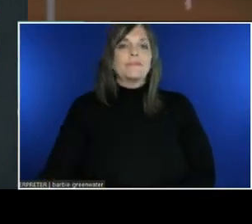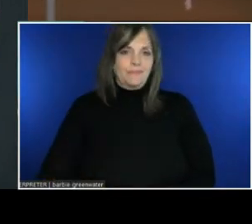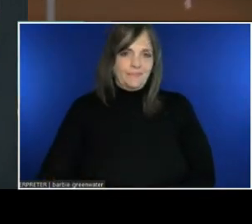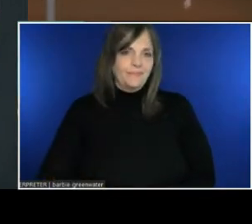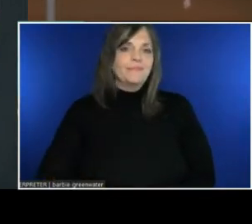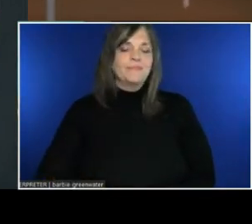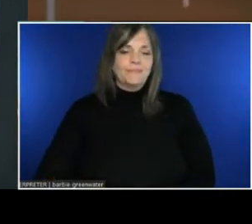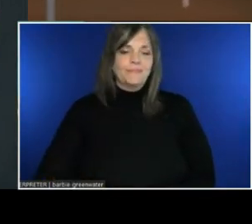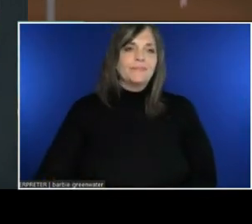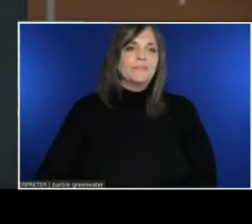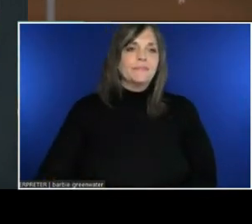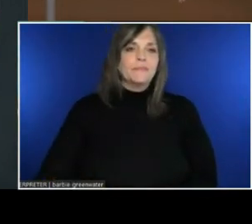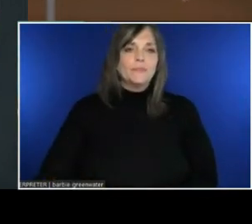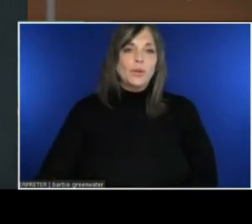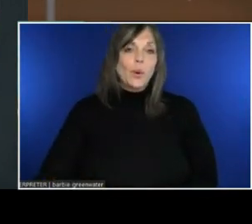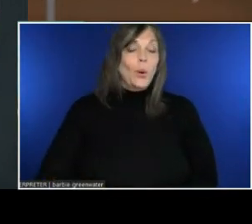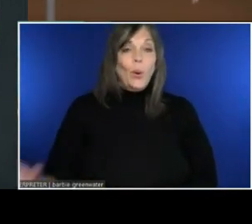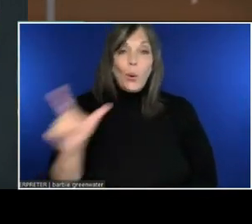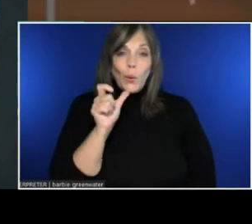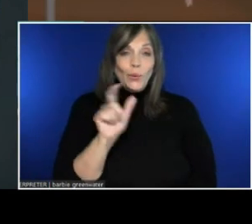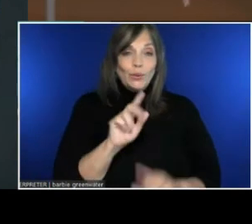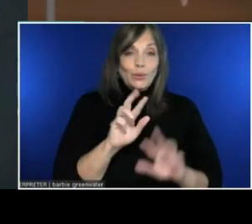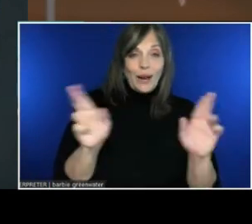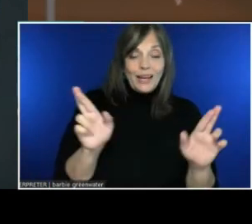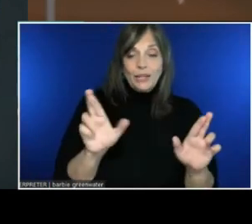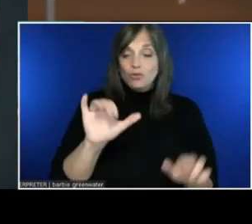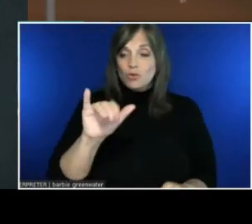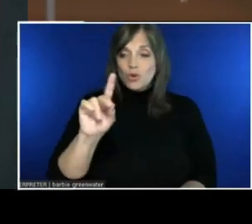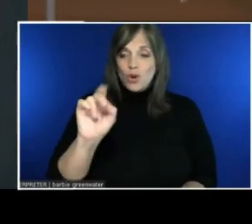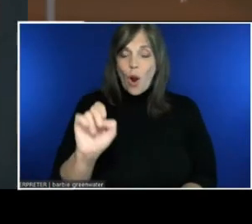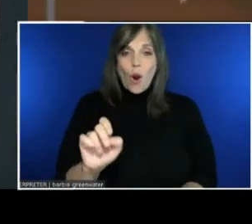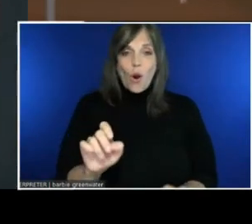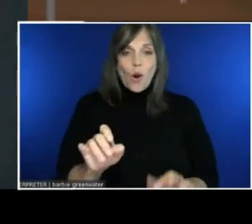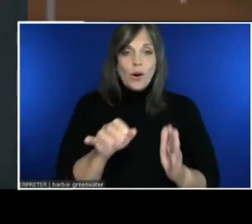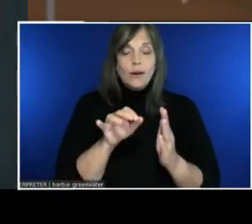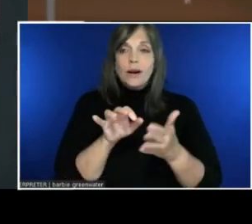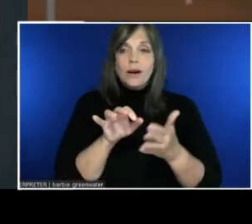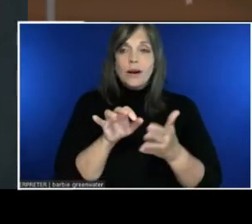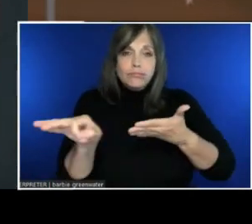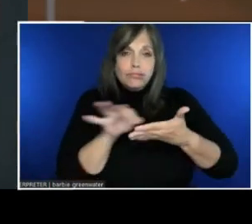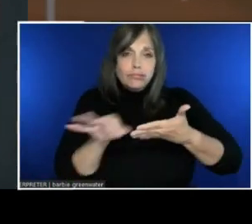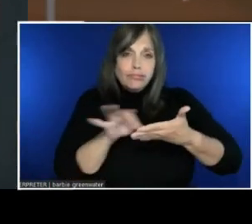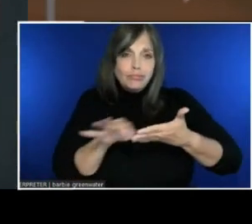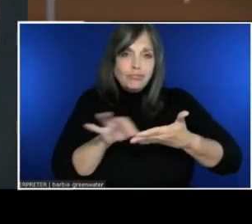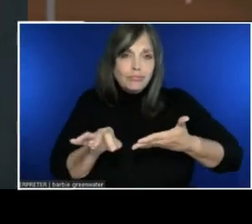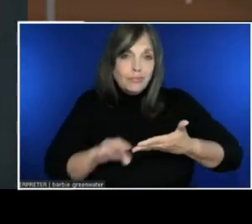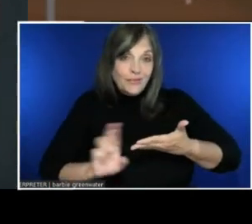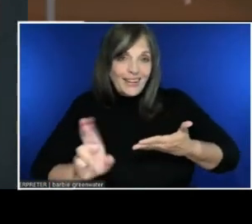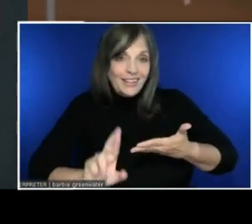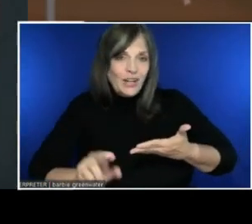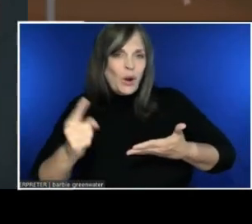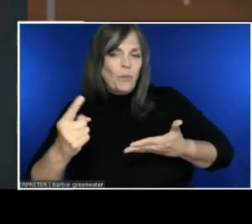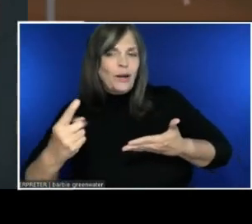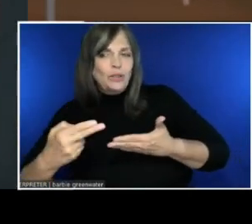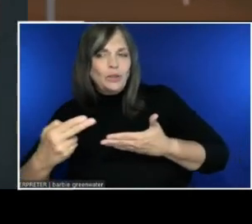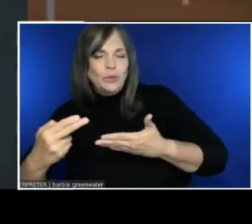Actually, one or two more slides. There is...